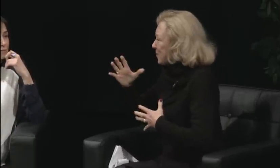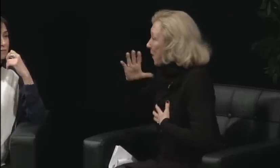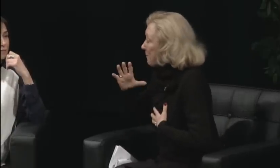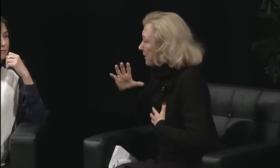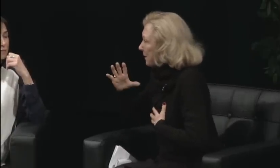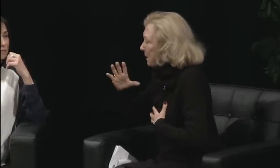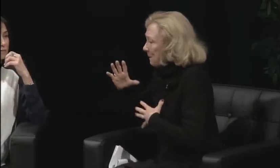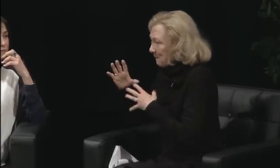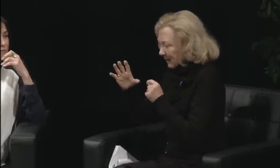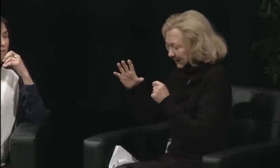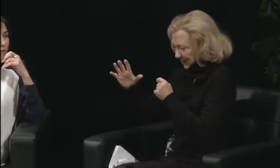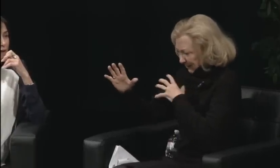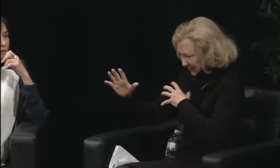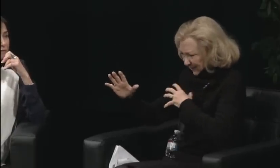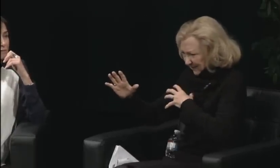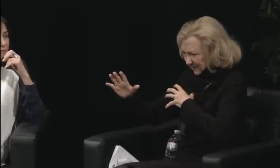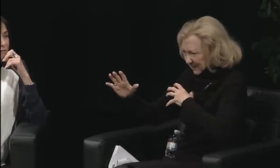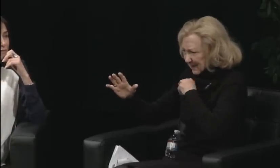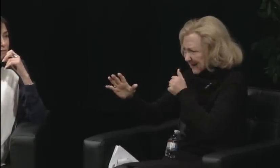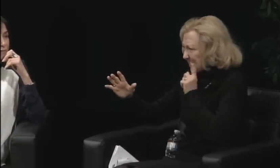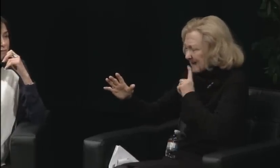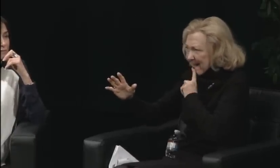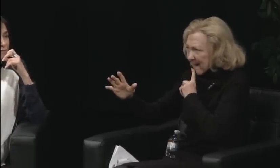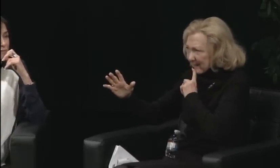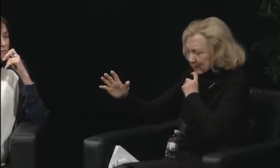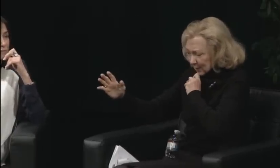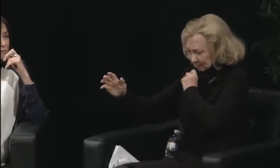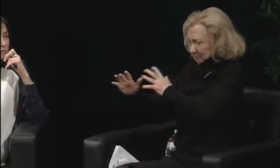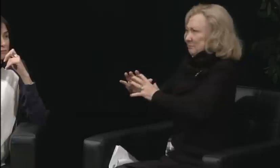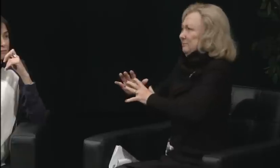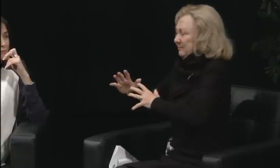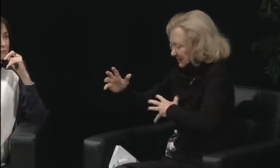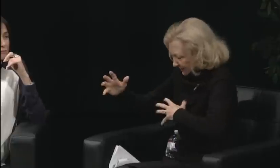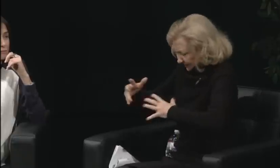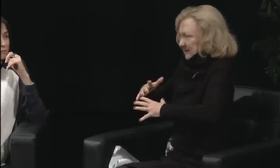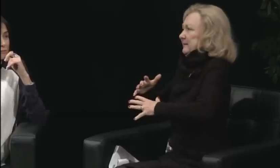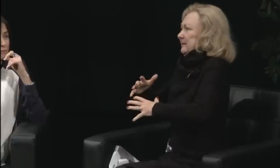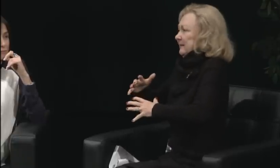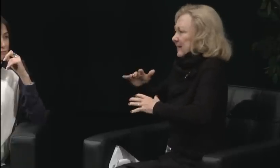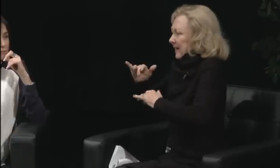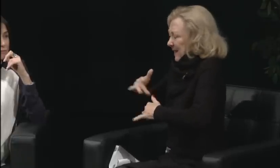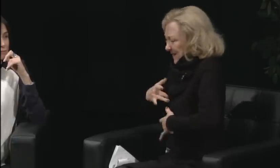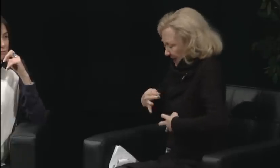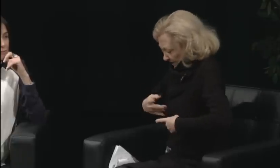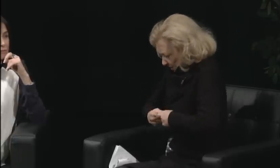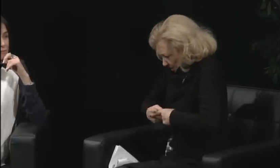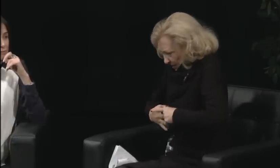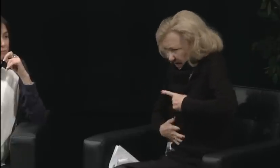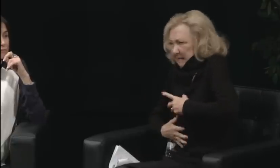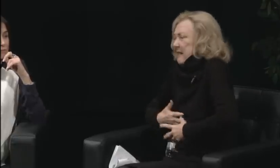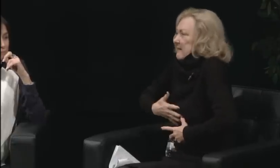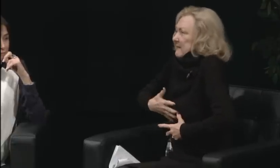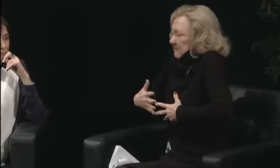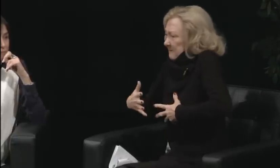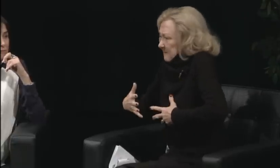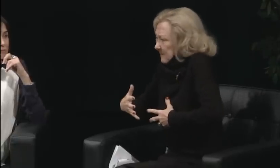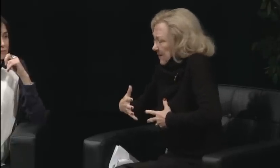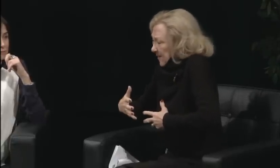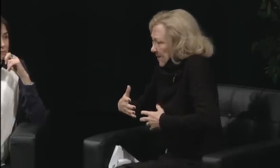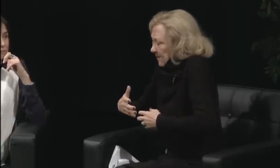her selection because she was in fact a woman?